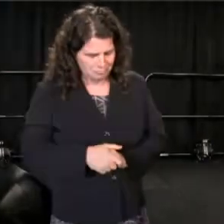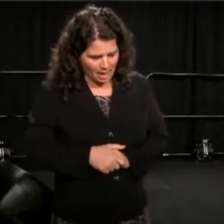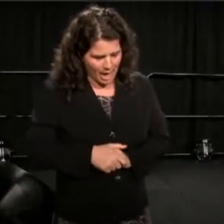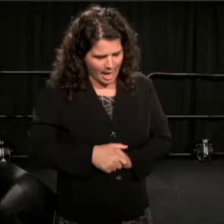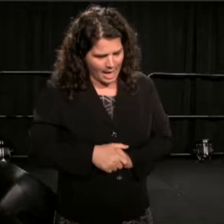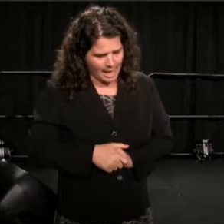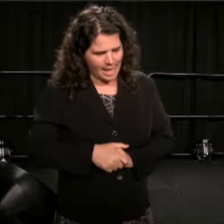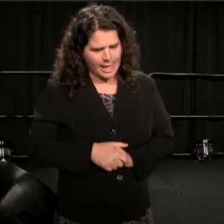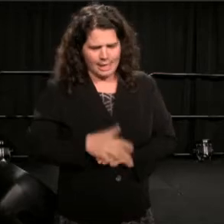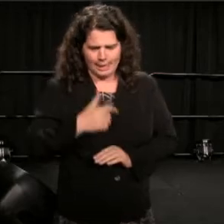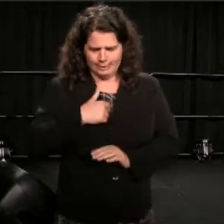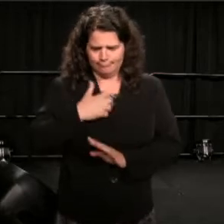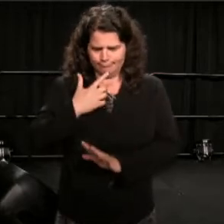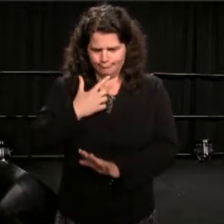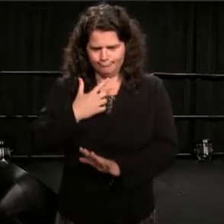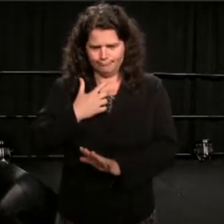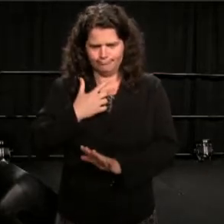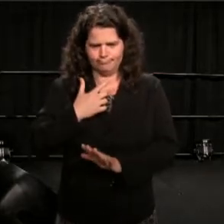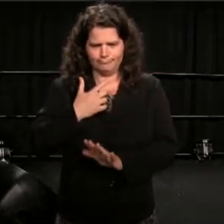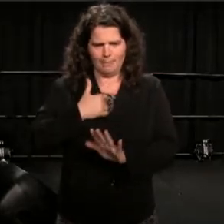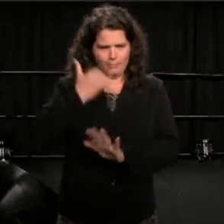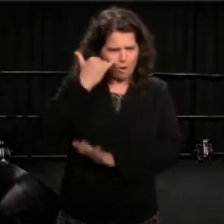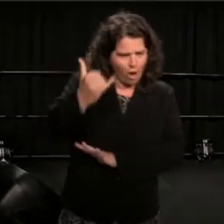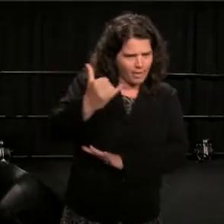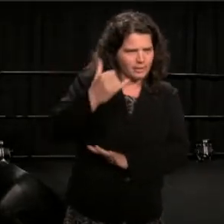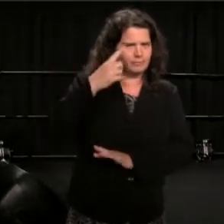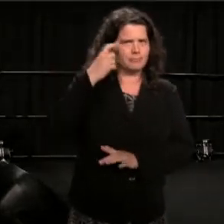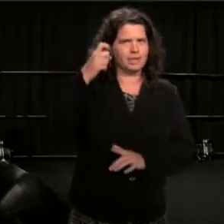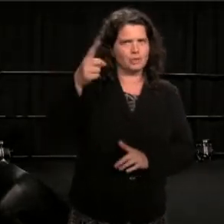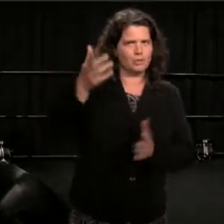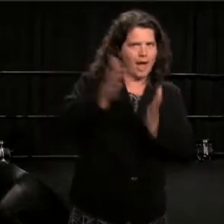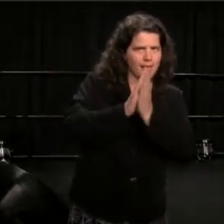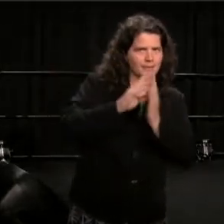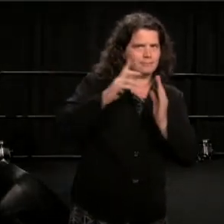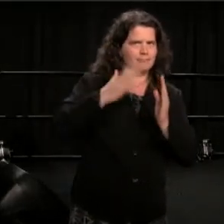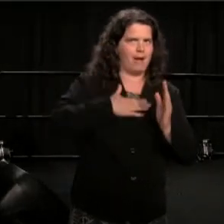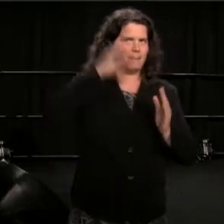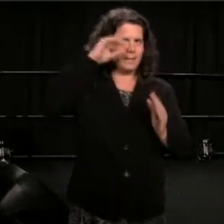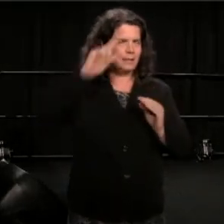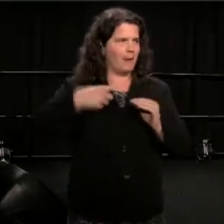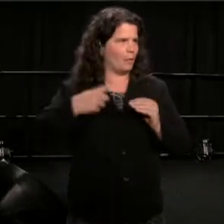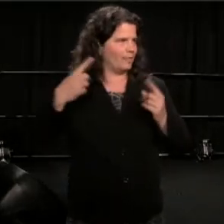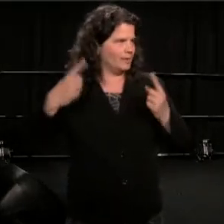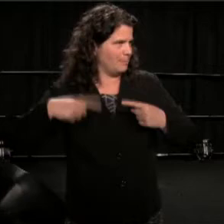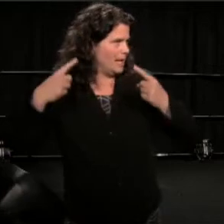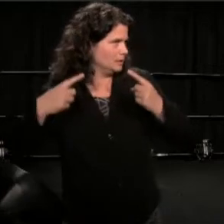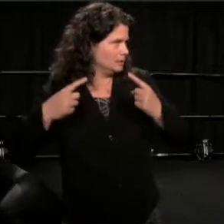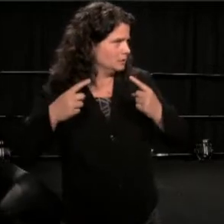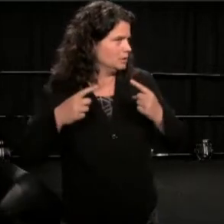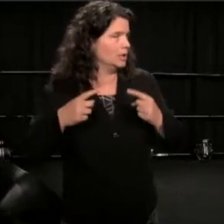I said that I was calling about his request. He seemed very surprised that I called back so soon.